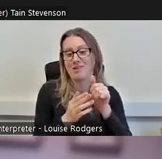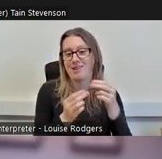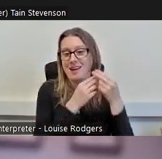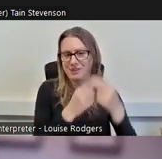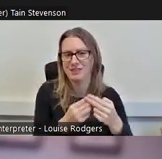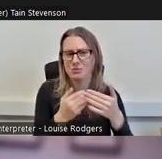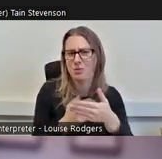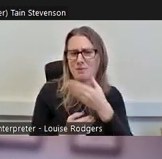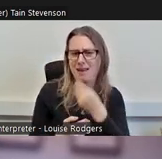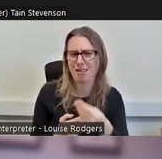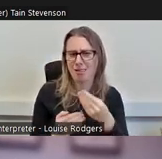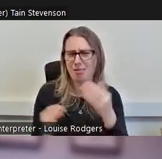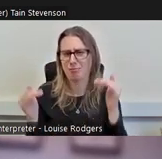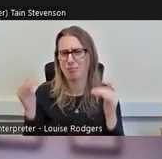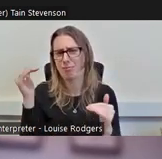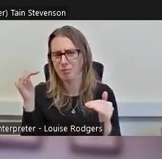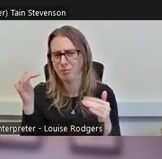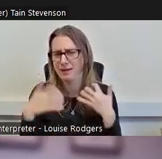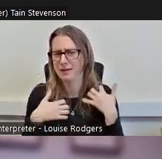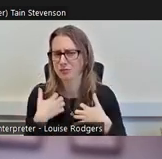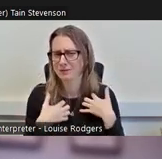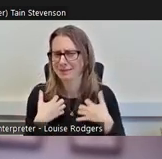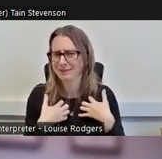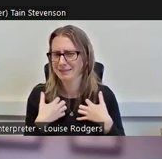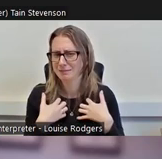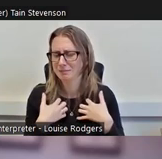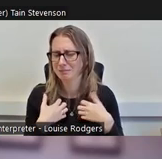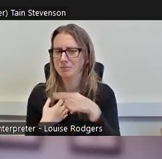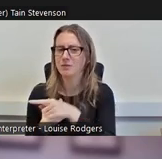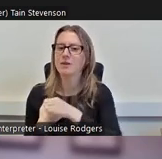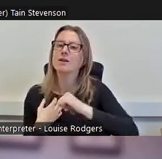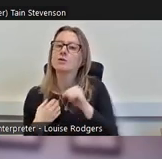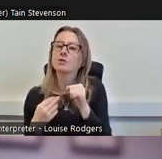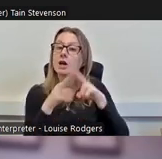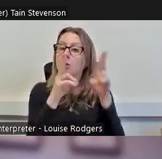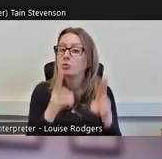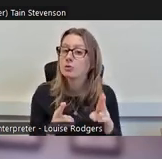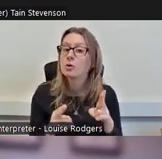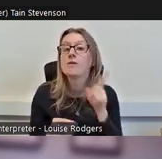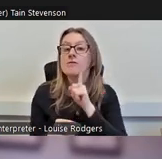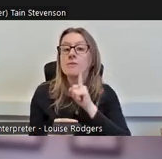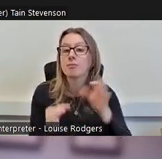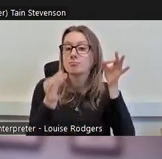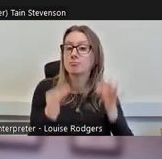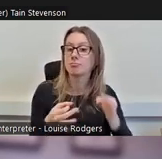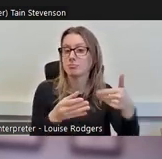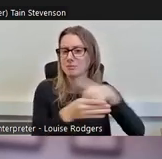interesting. In the Scottish Household Survey, female formal volunteer participation has always been at